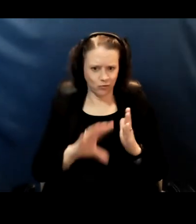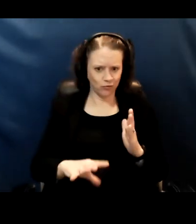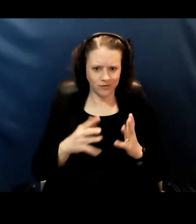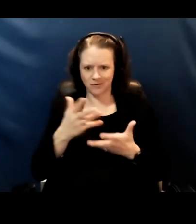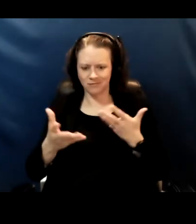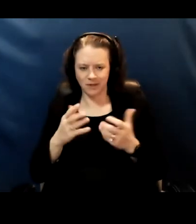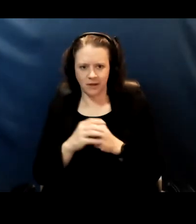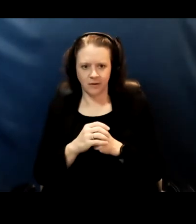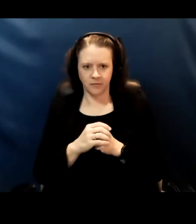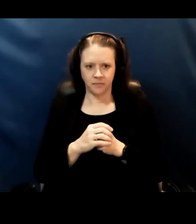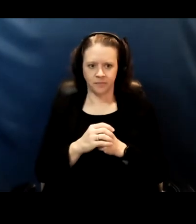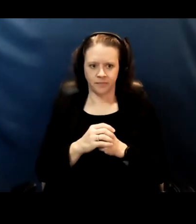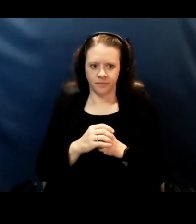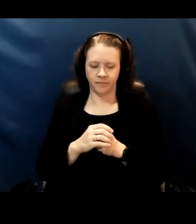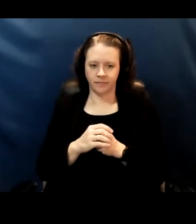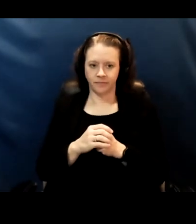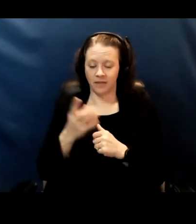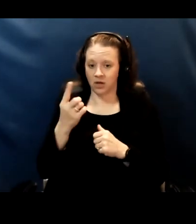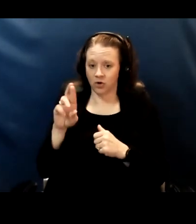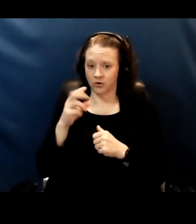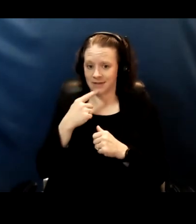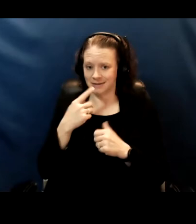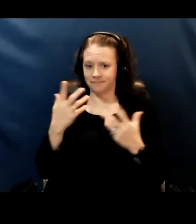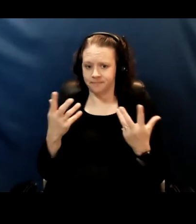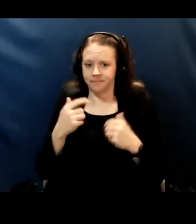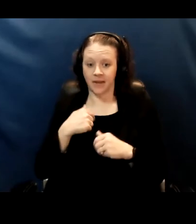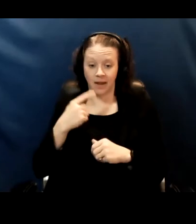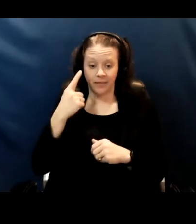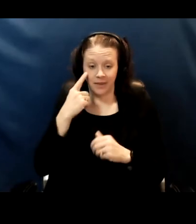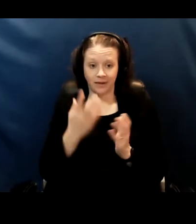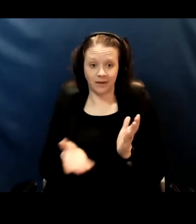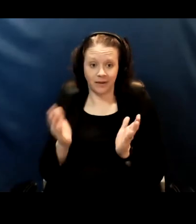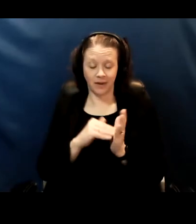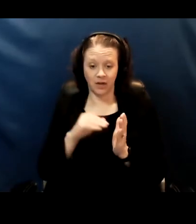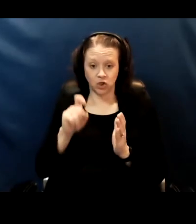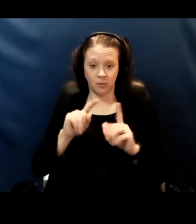Yeah, I think that it should be again, a team-based approach.